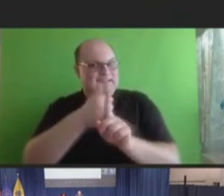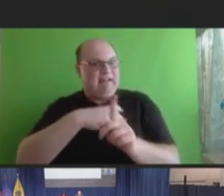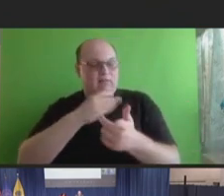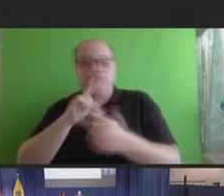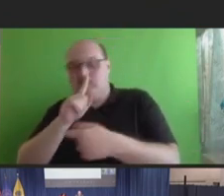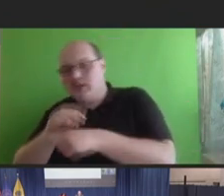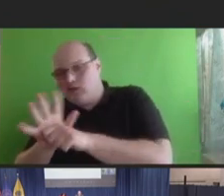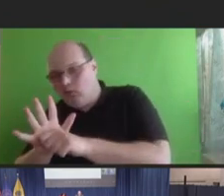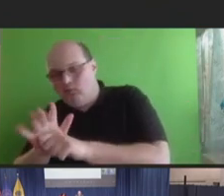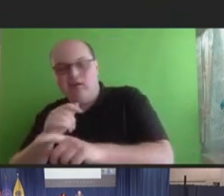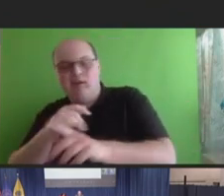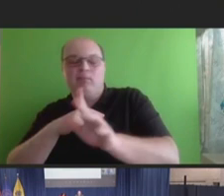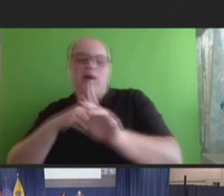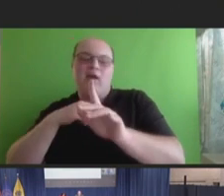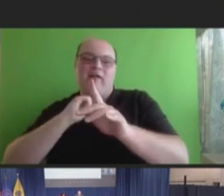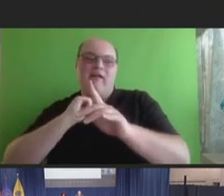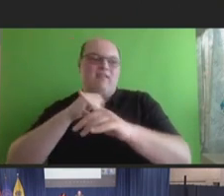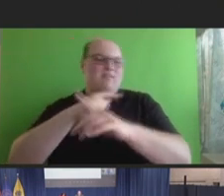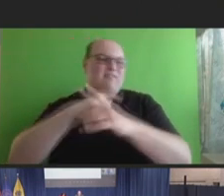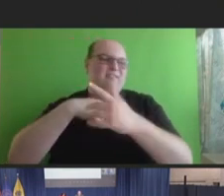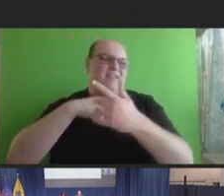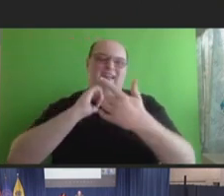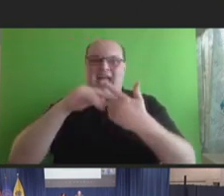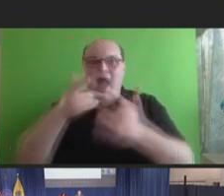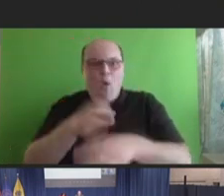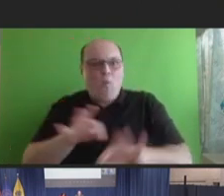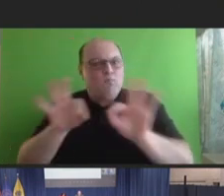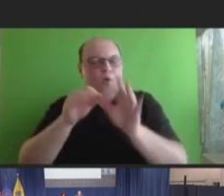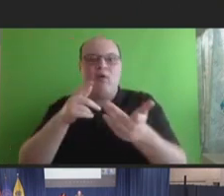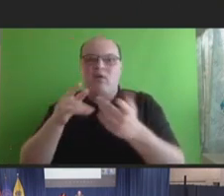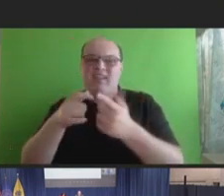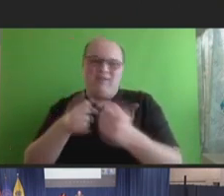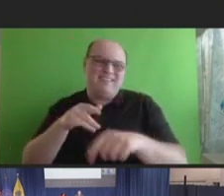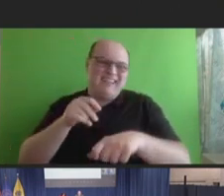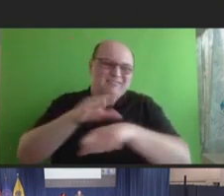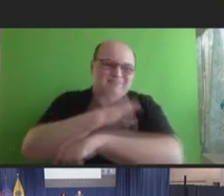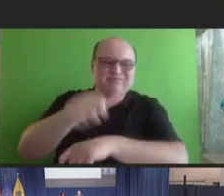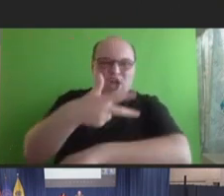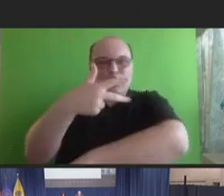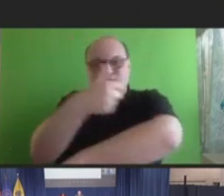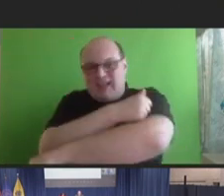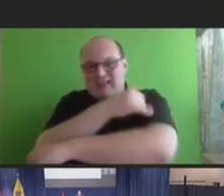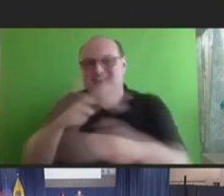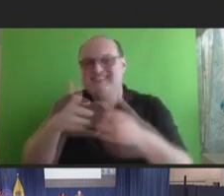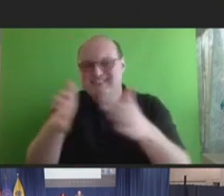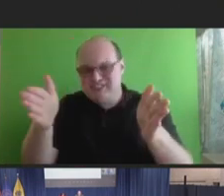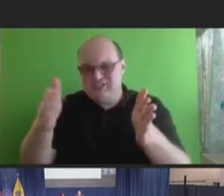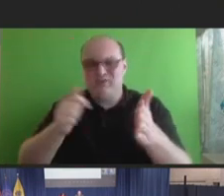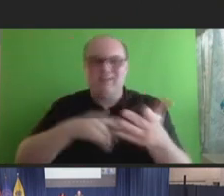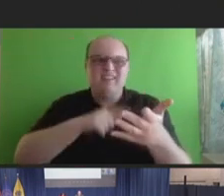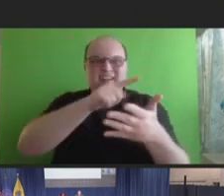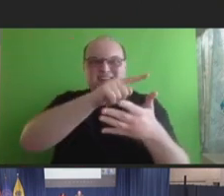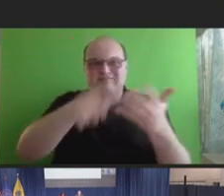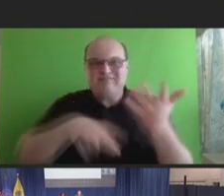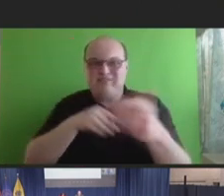vaccines -- but I worry this is bleeding into other vaccines as well. And I think that's something that we kind of need to keep in mind.